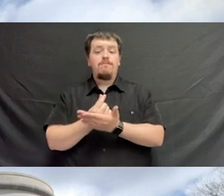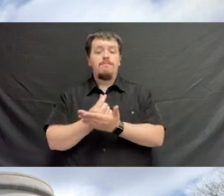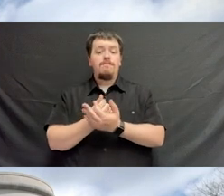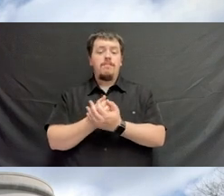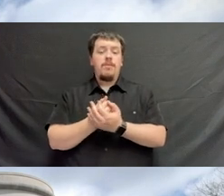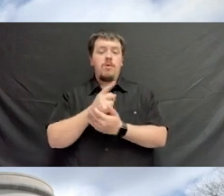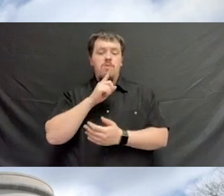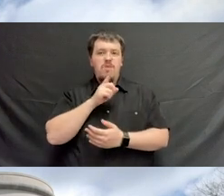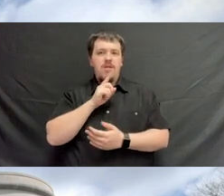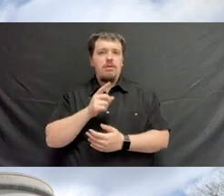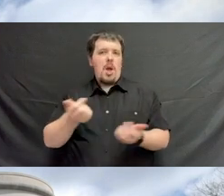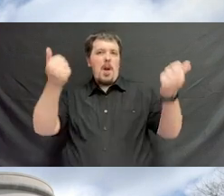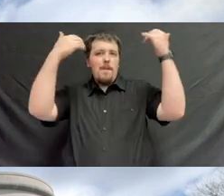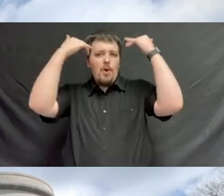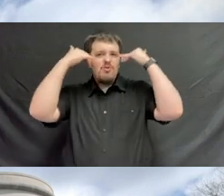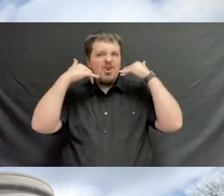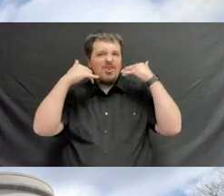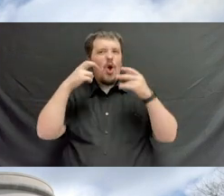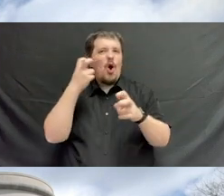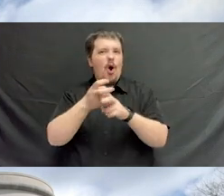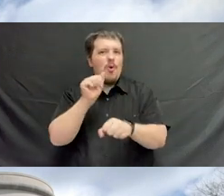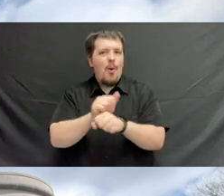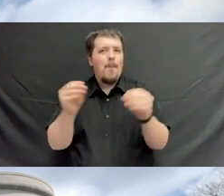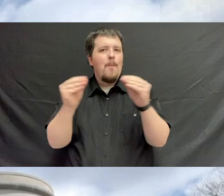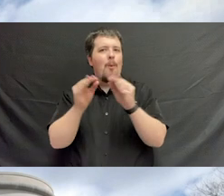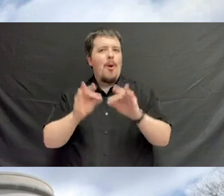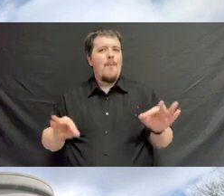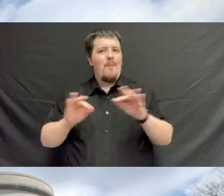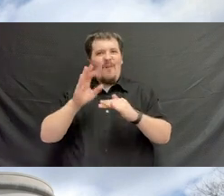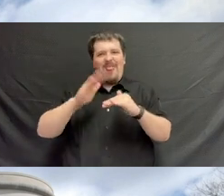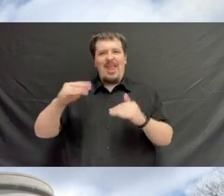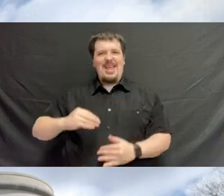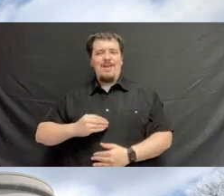perspiration is more important than inspiration as you go out into the professional world.